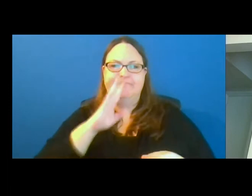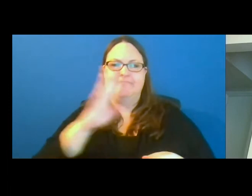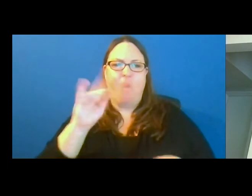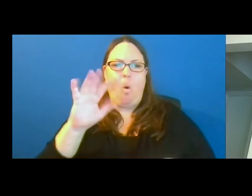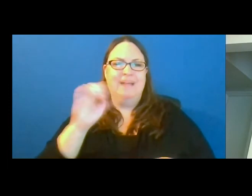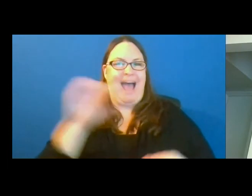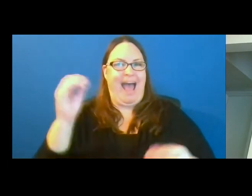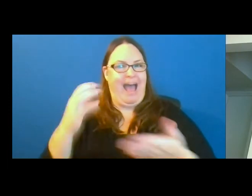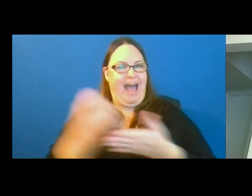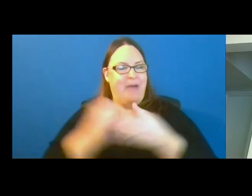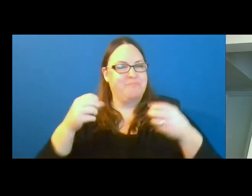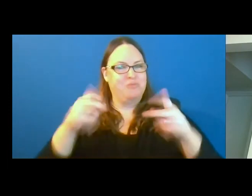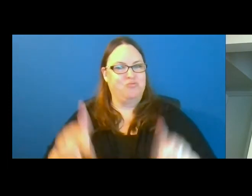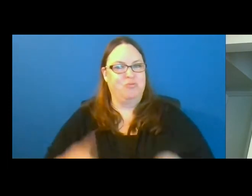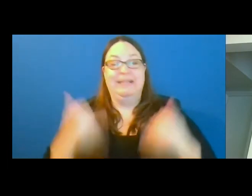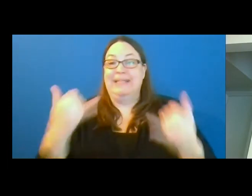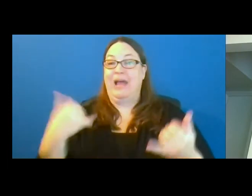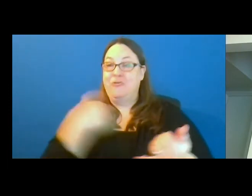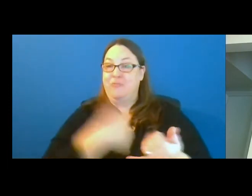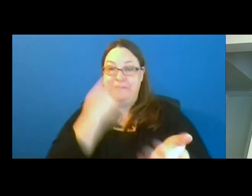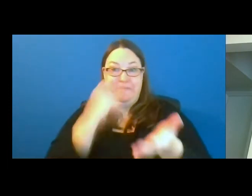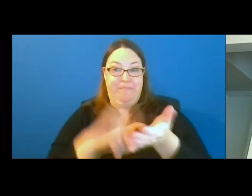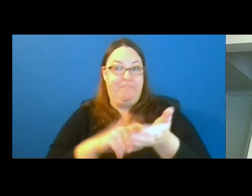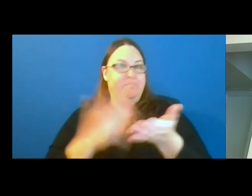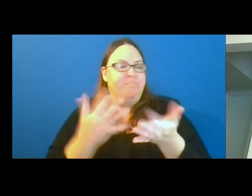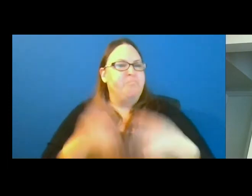Today, we're highlighting the importance of ensuring our public spaces and recreational